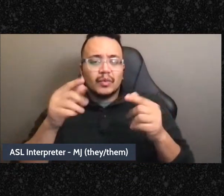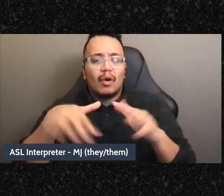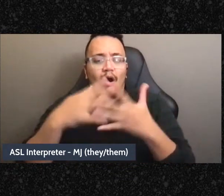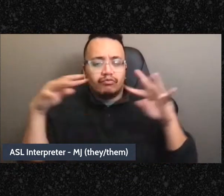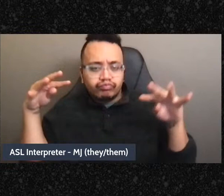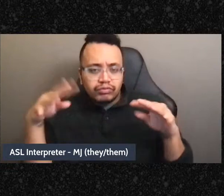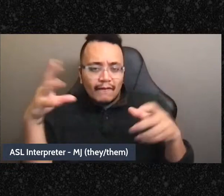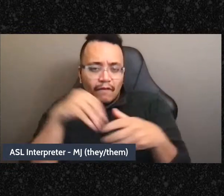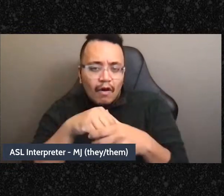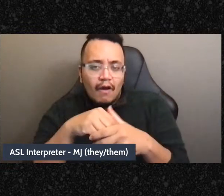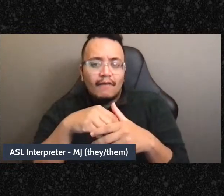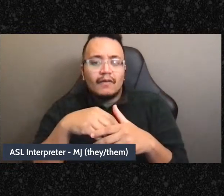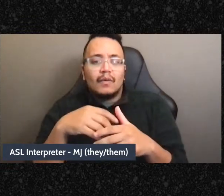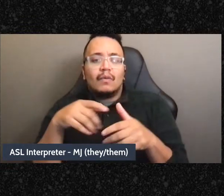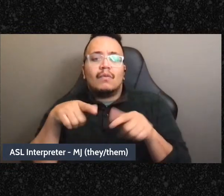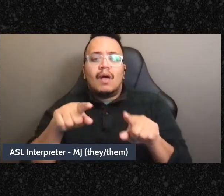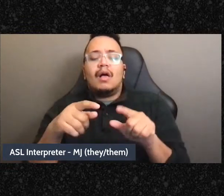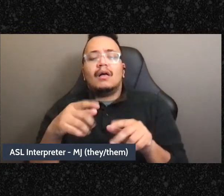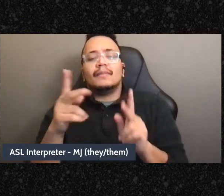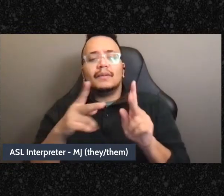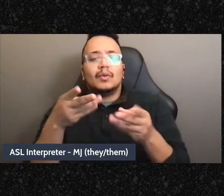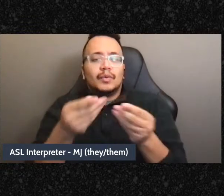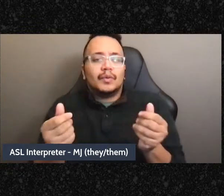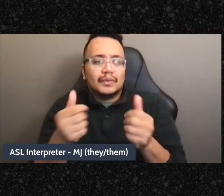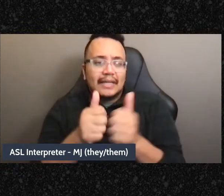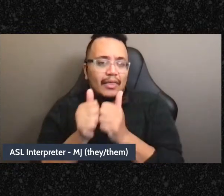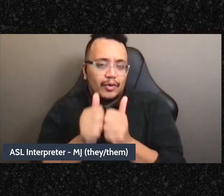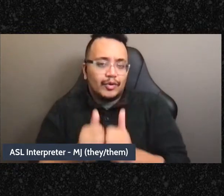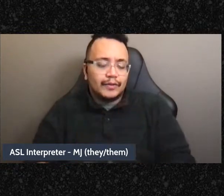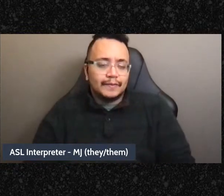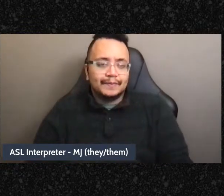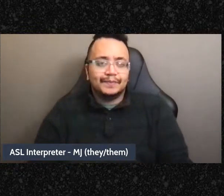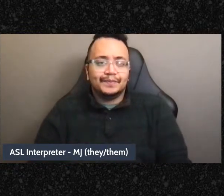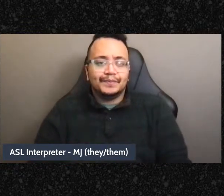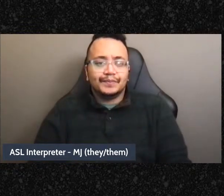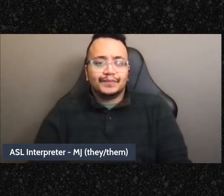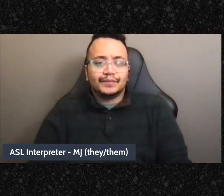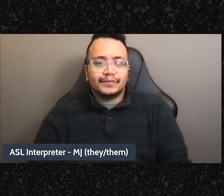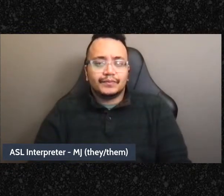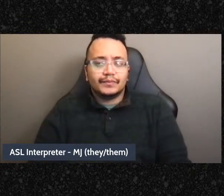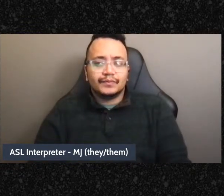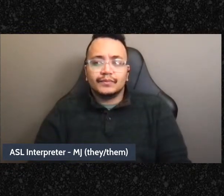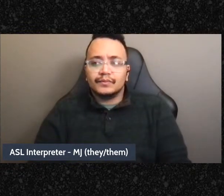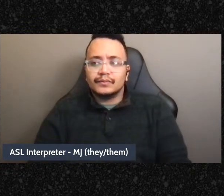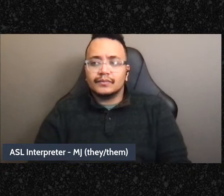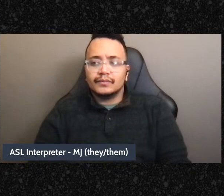people from prisons to call into our meetings or to write-write in or to give them the agenda